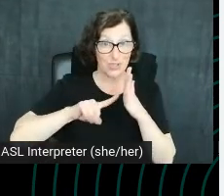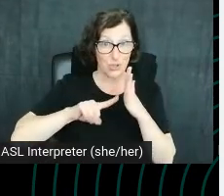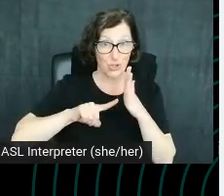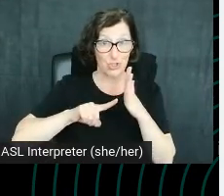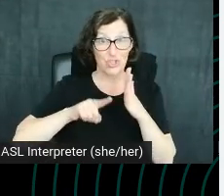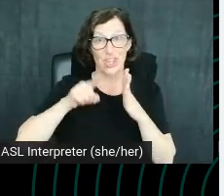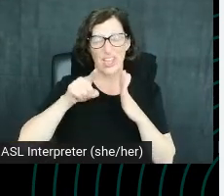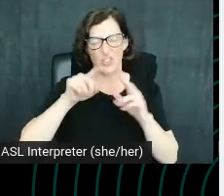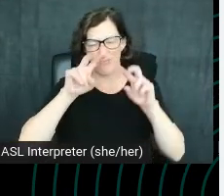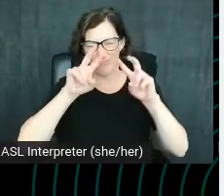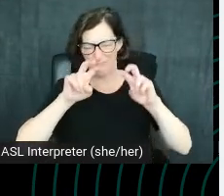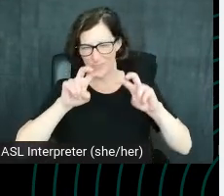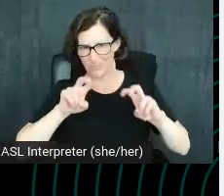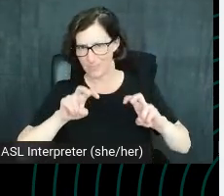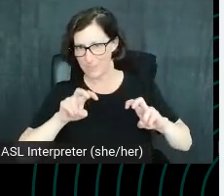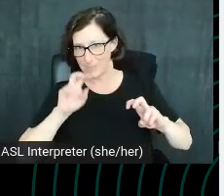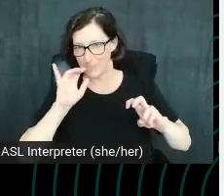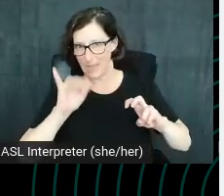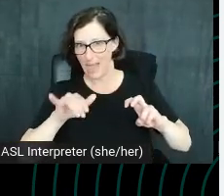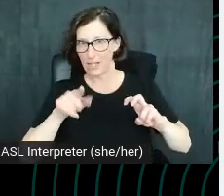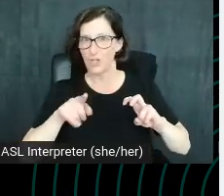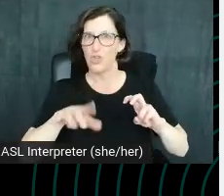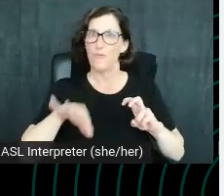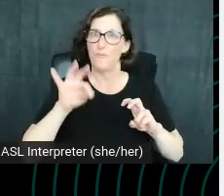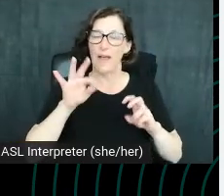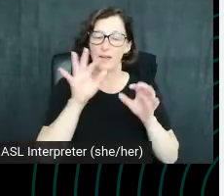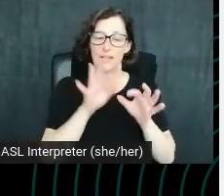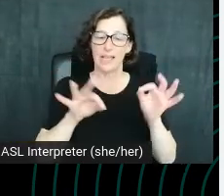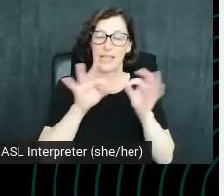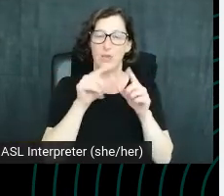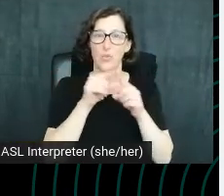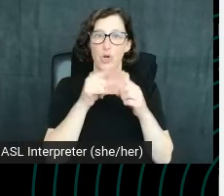at this and you found a keyword that you want to create a video for,